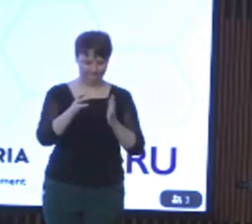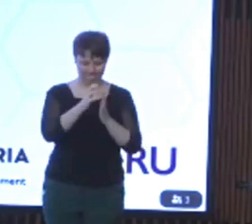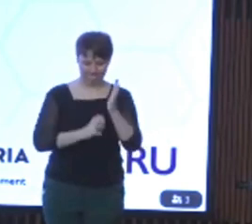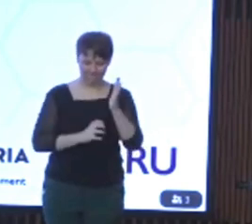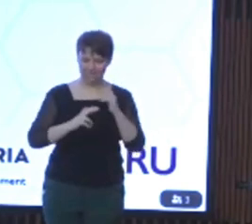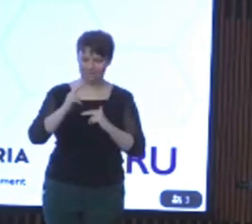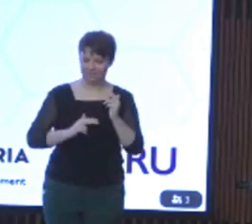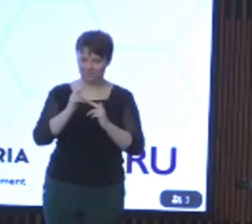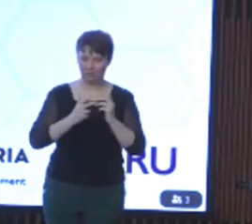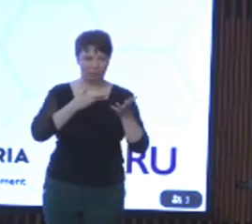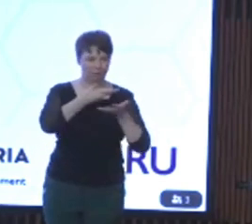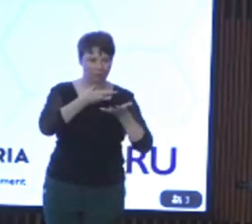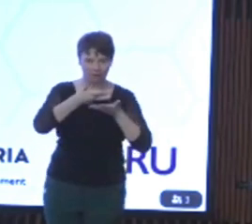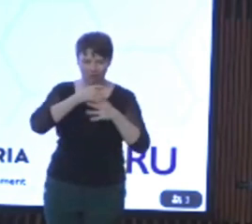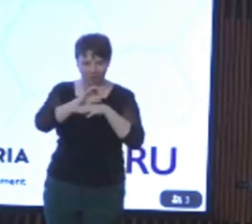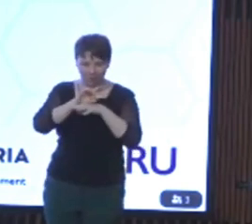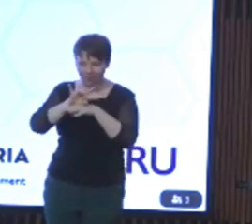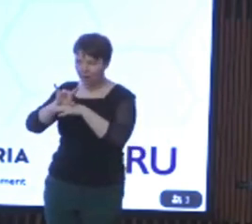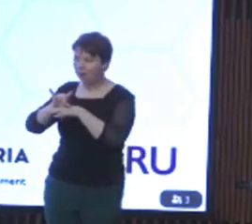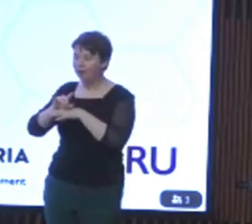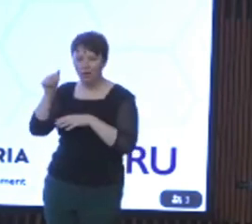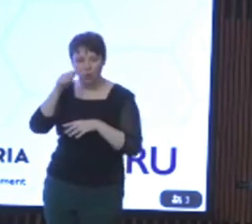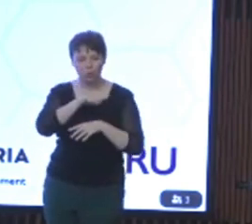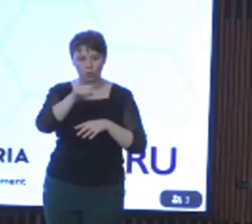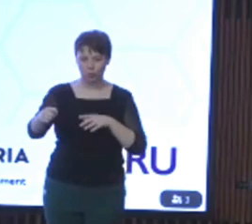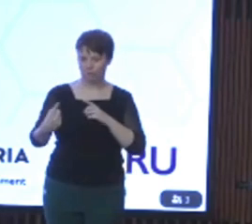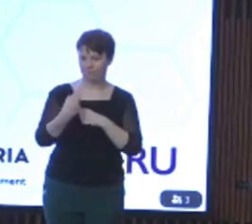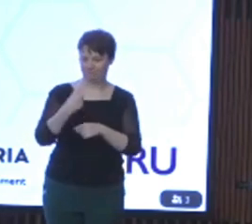everyone's input. I know many of you here today have contributed your ideas and your advice into